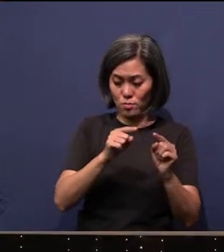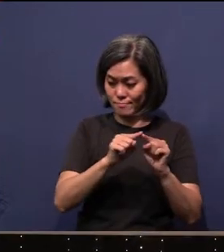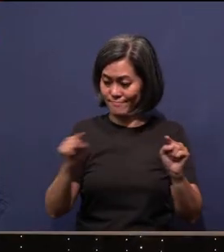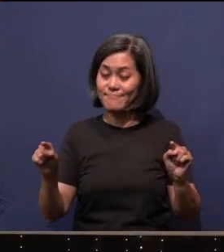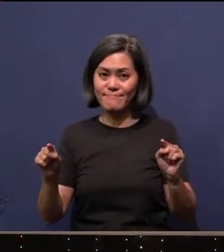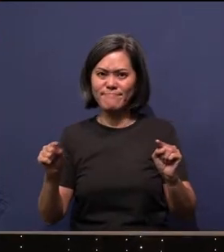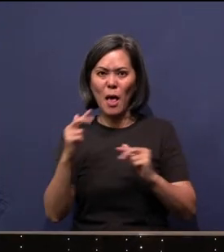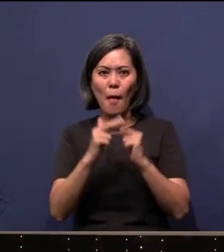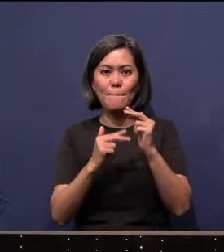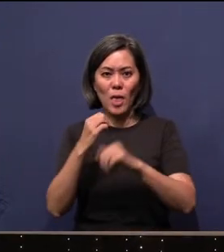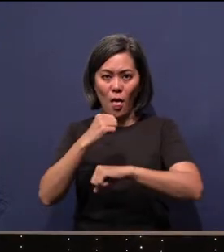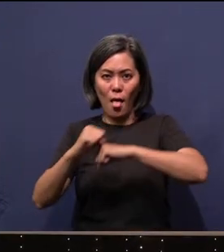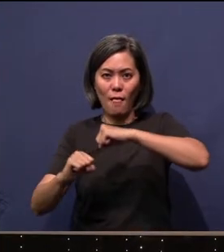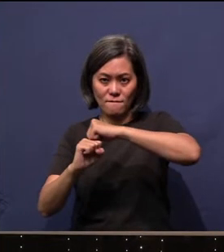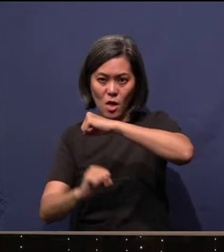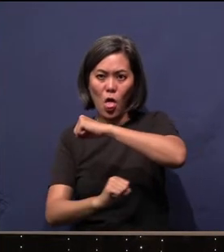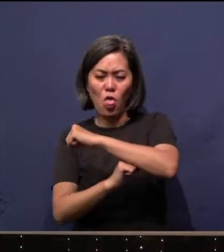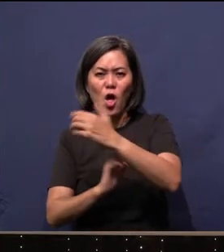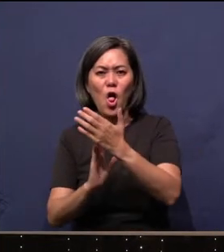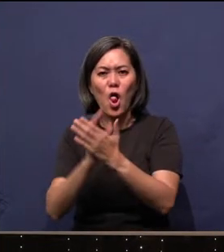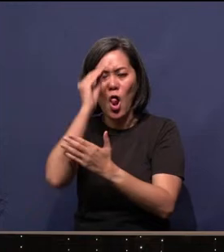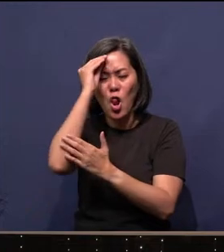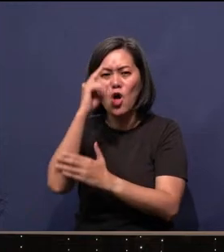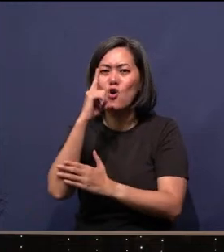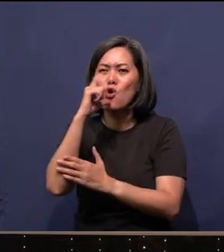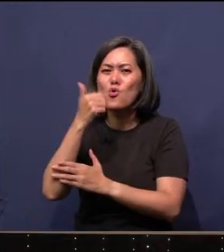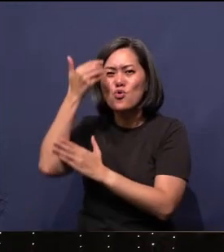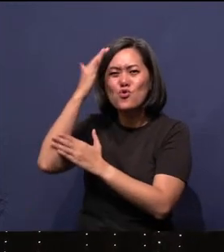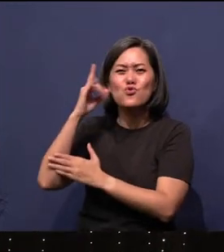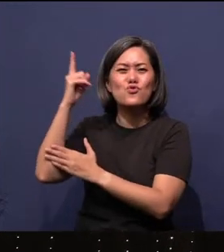foundation, learn who our God is. He's an amazing God.